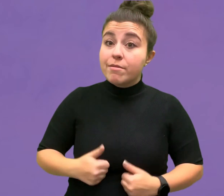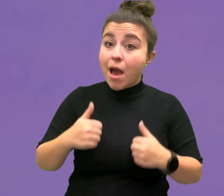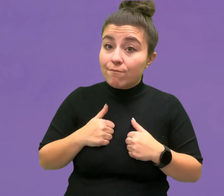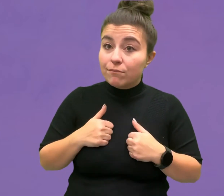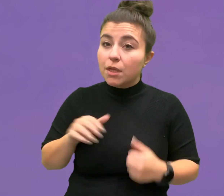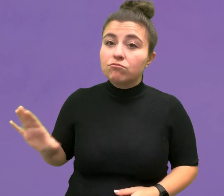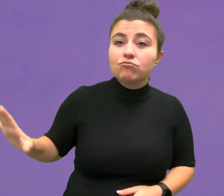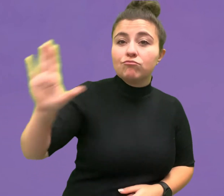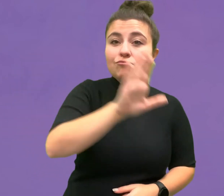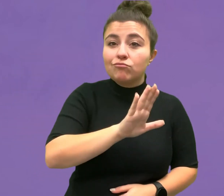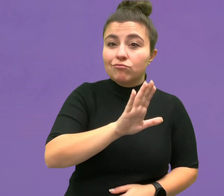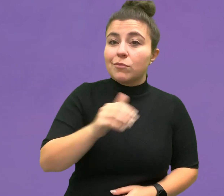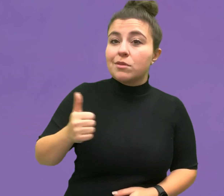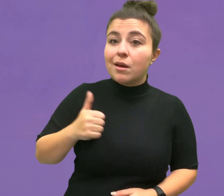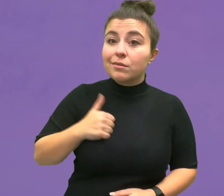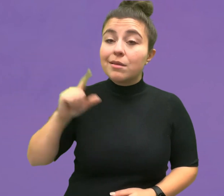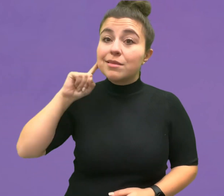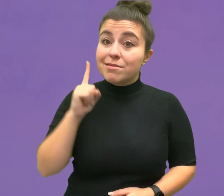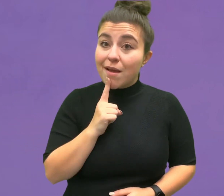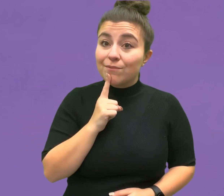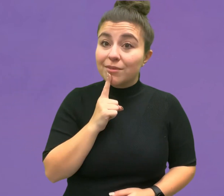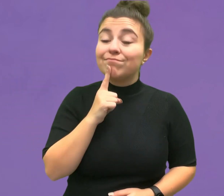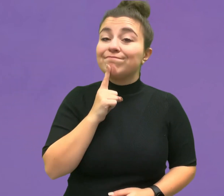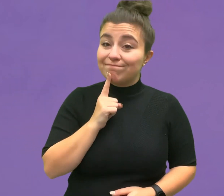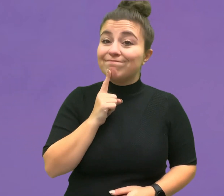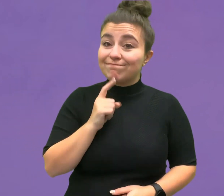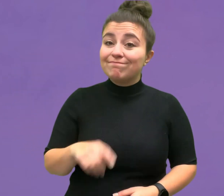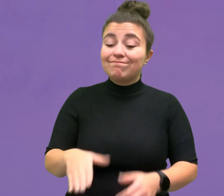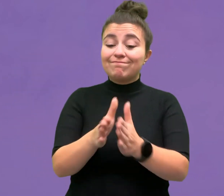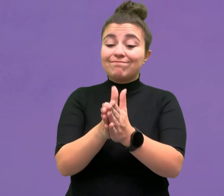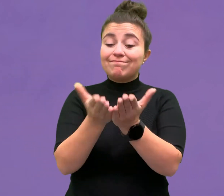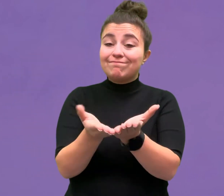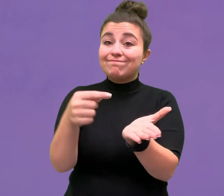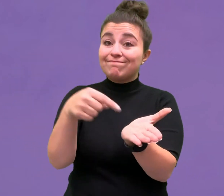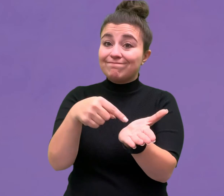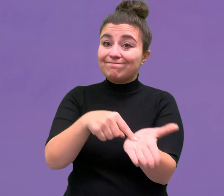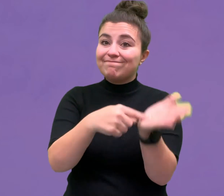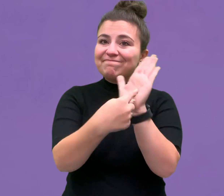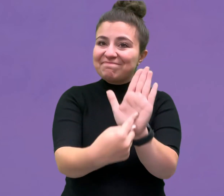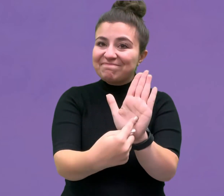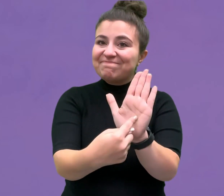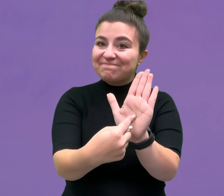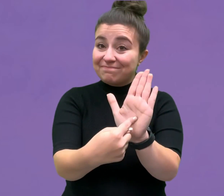Deaf Canadians living in Canada will be featured in my book.